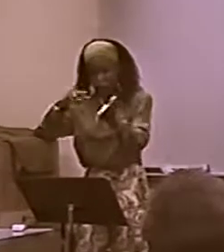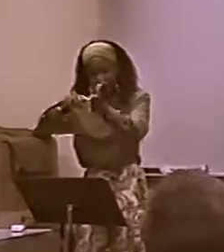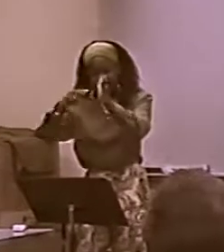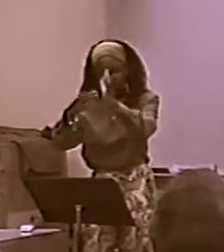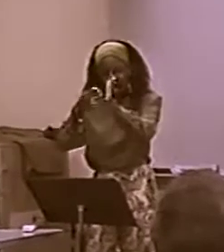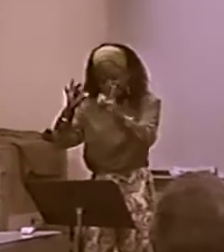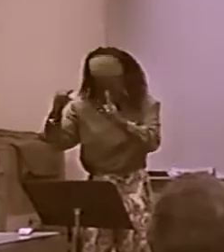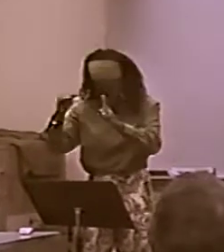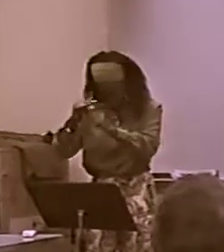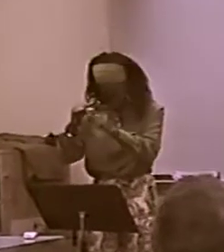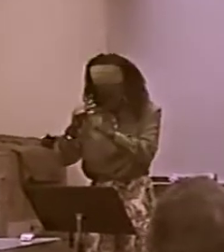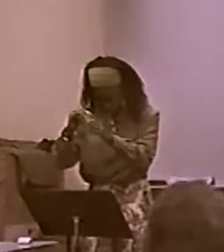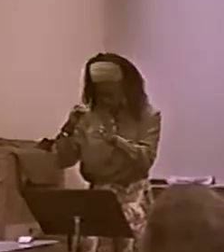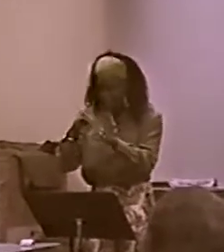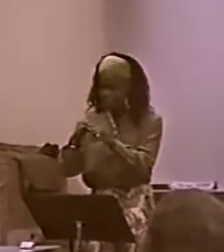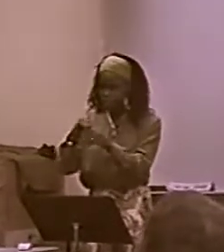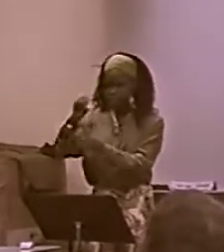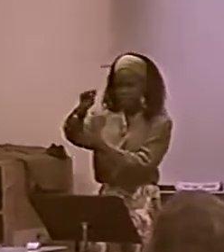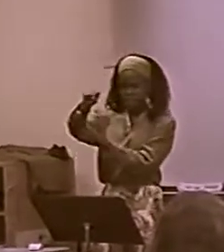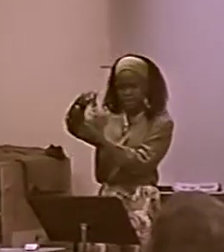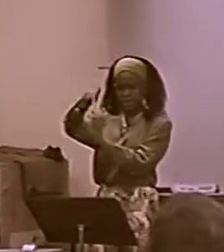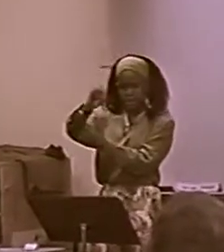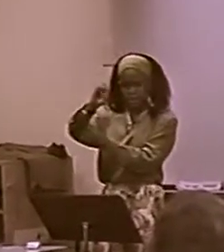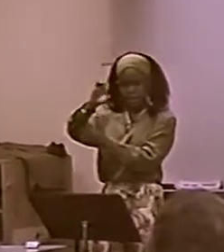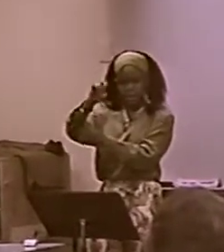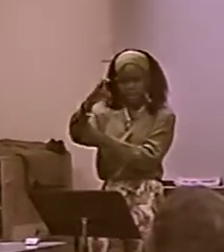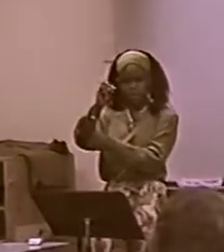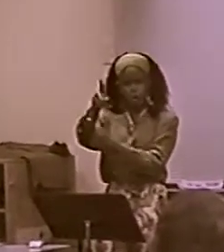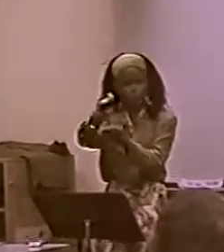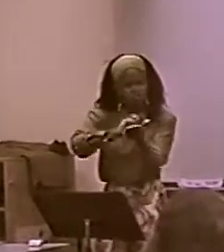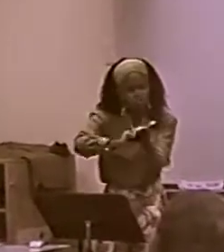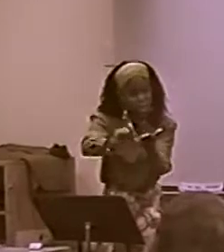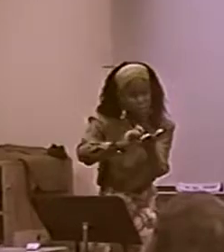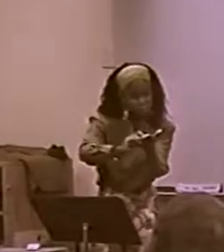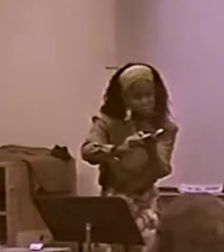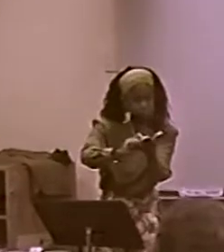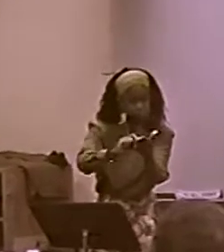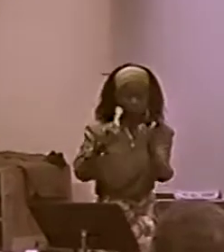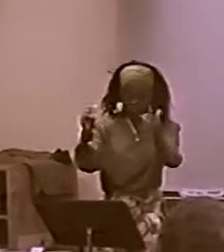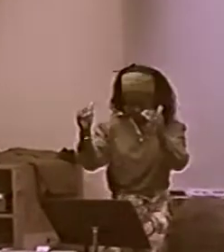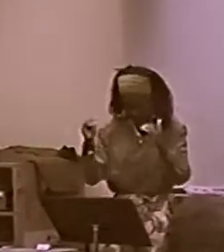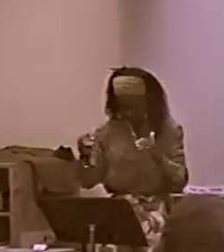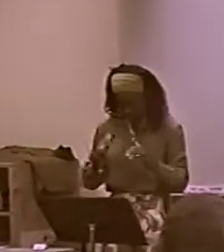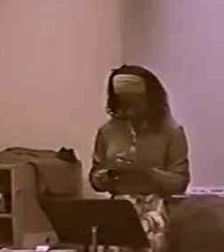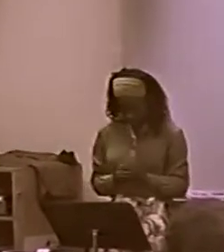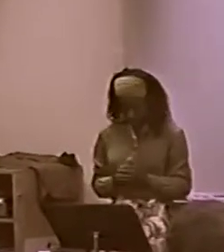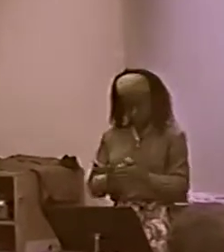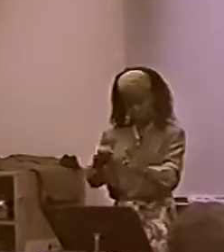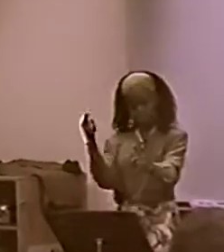...A SYSTEM OF HUMAN EXPRESSION BY MEANS OF WORDS IN SPACE OR WRITING;